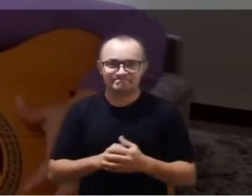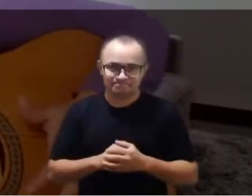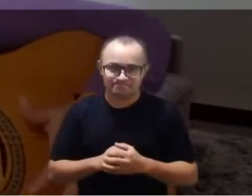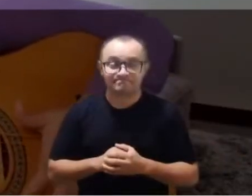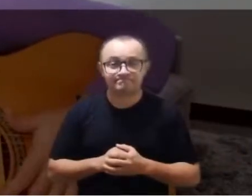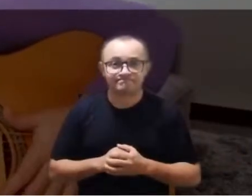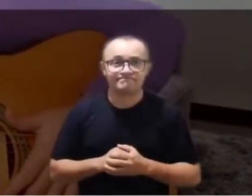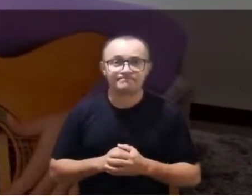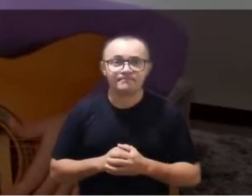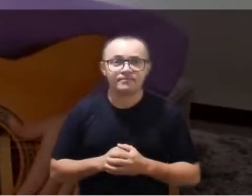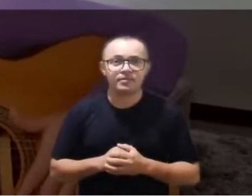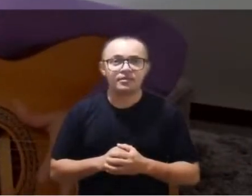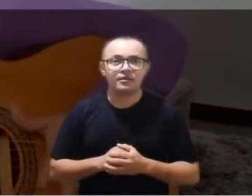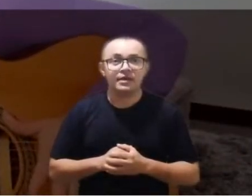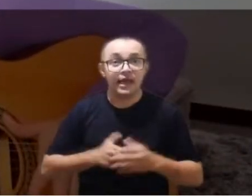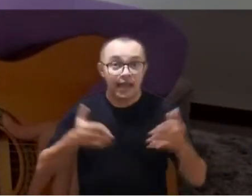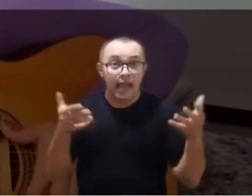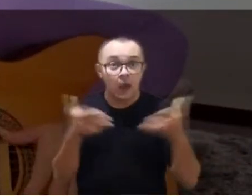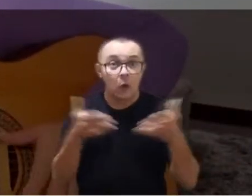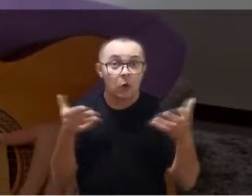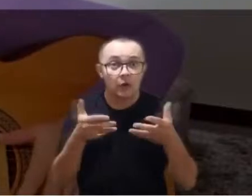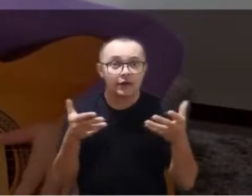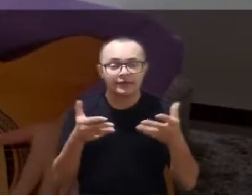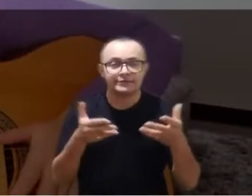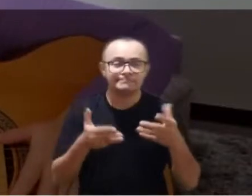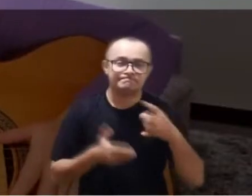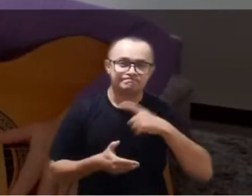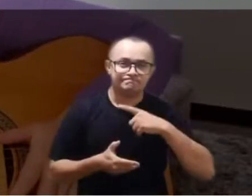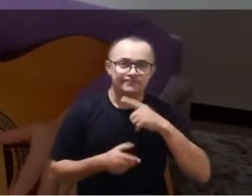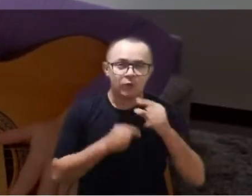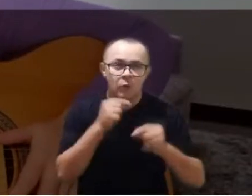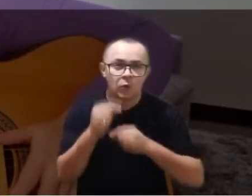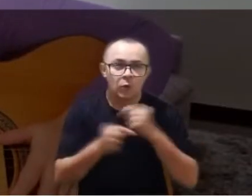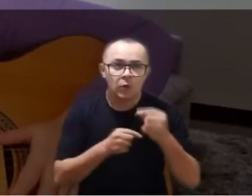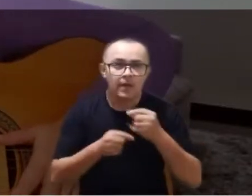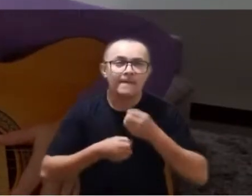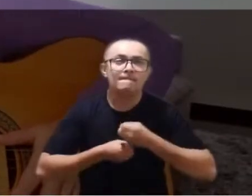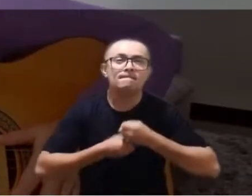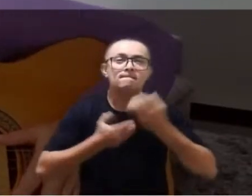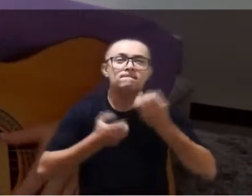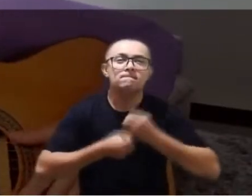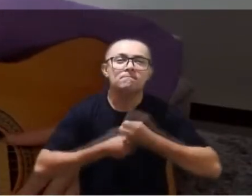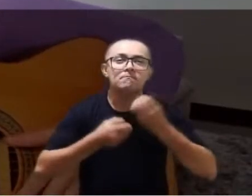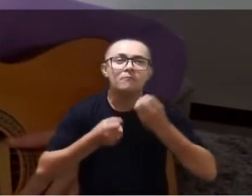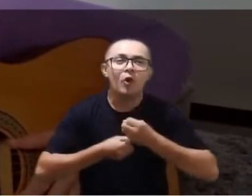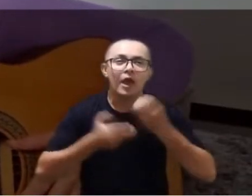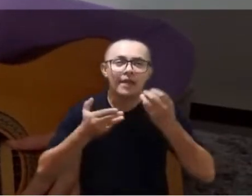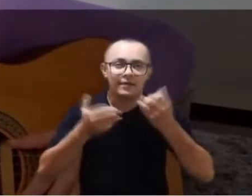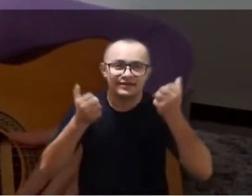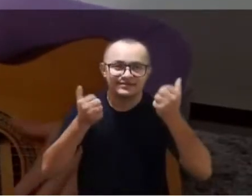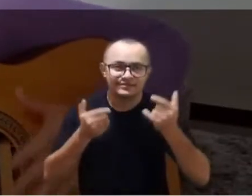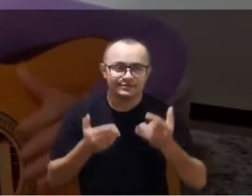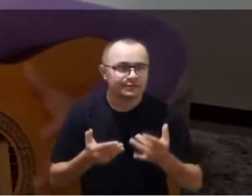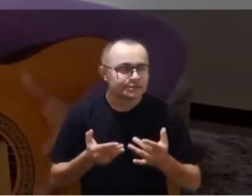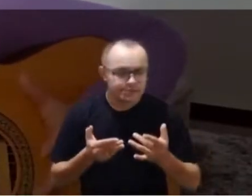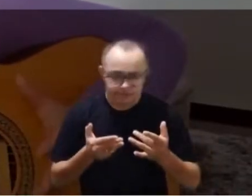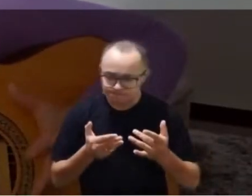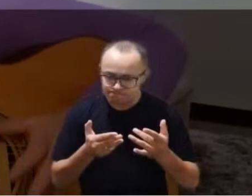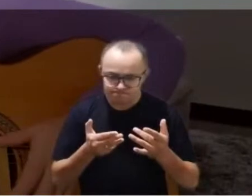Now, I will present you a poem, that goes like this: "With the return of the books,